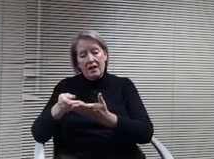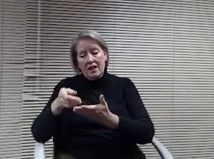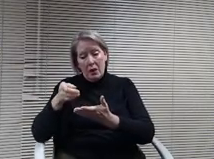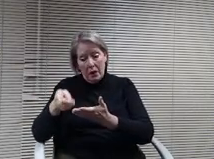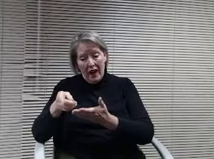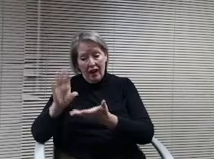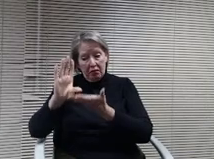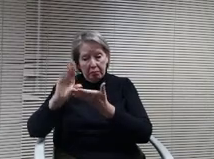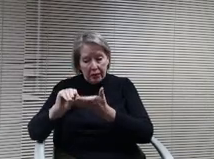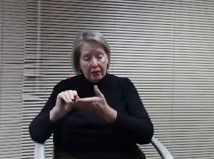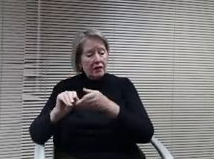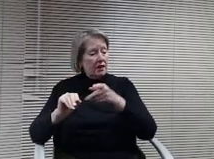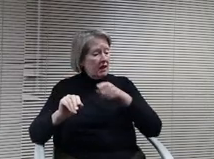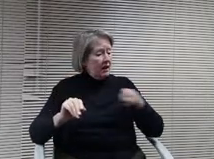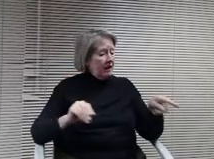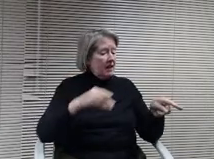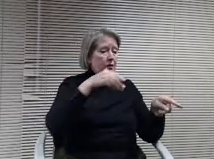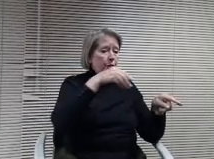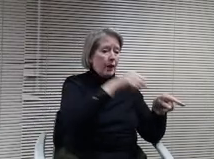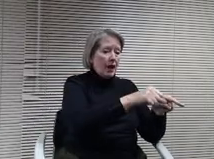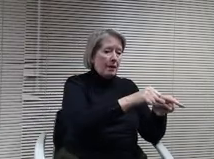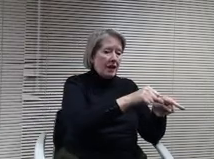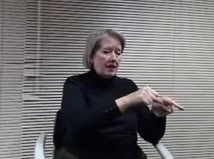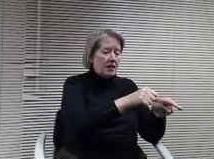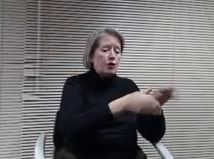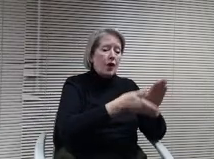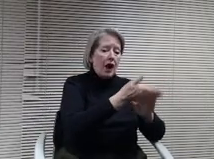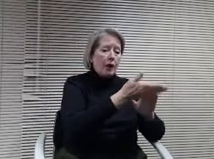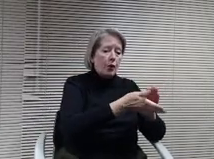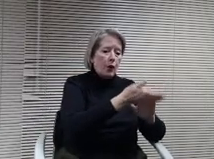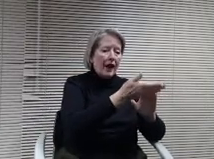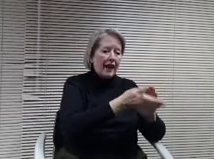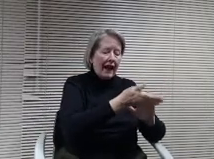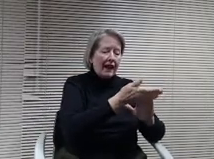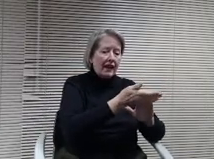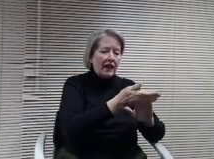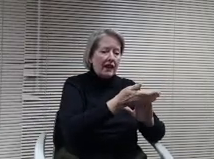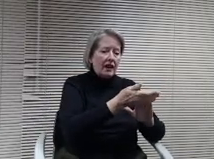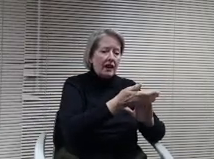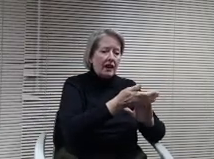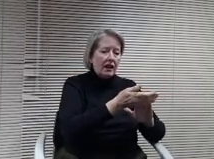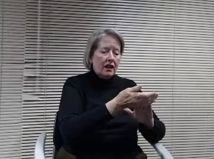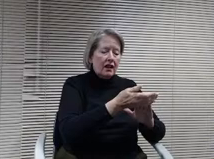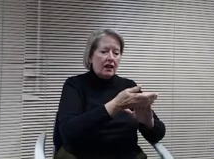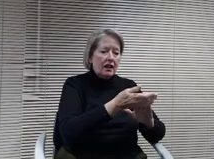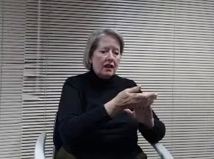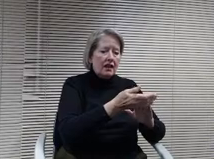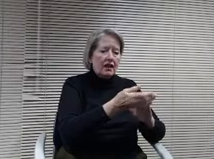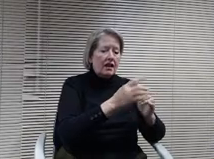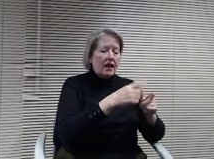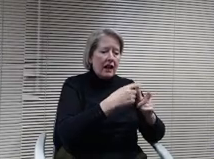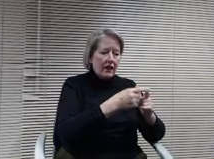this payment. On the bond to operating capital, and we're going to be looking at actually refunding the 2013 E